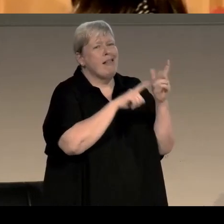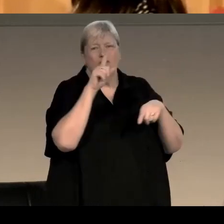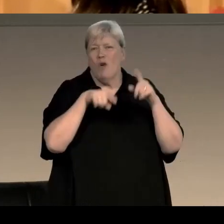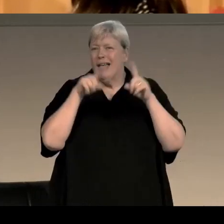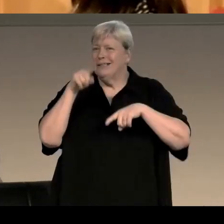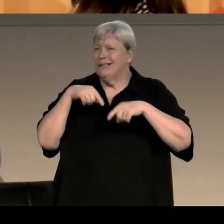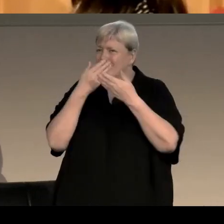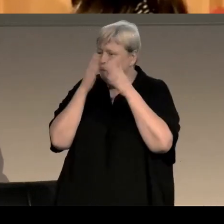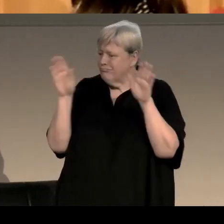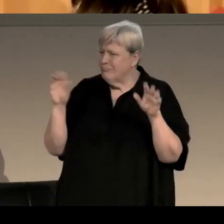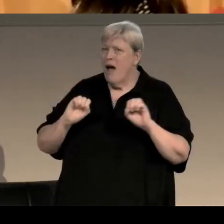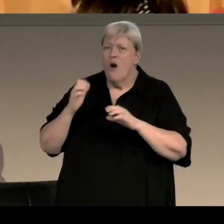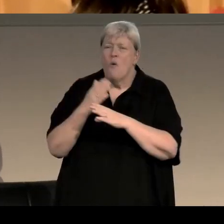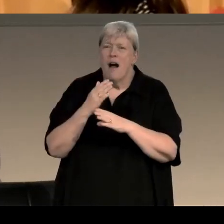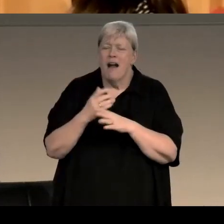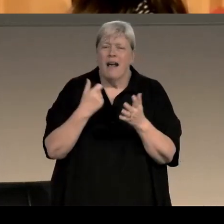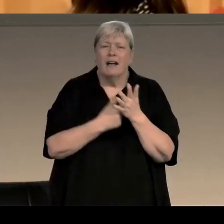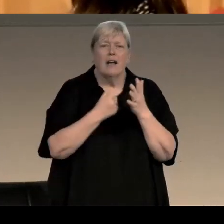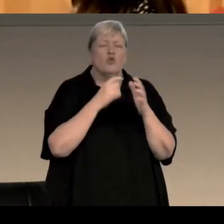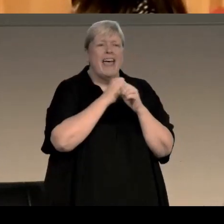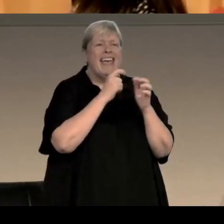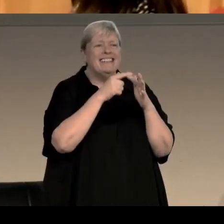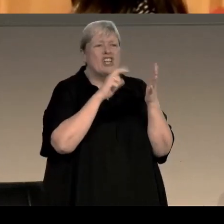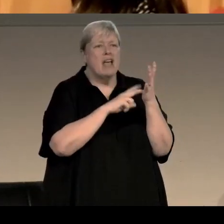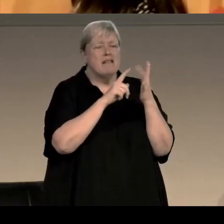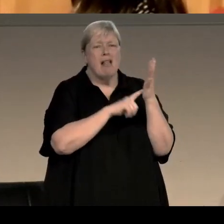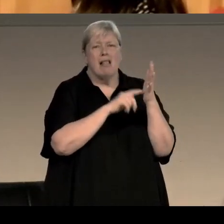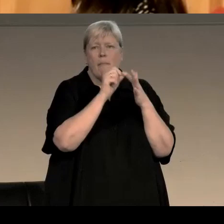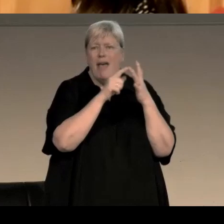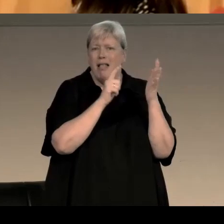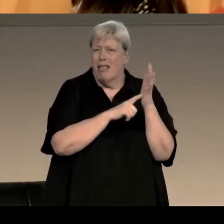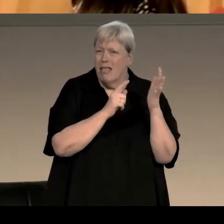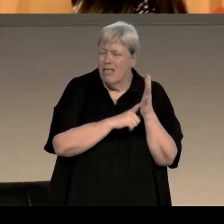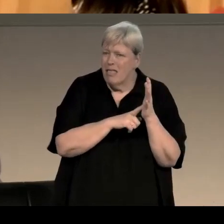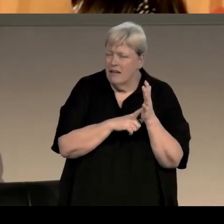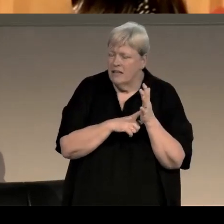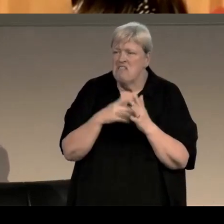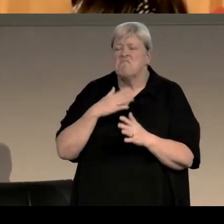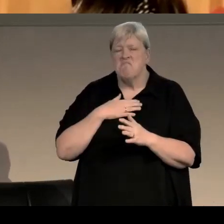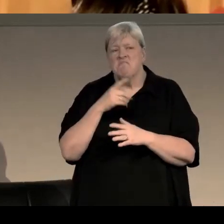And Reginald Hill is another favorite of mine, I love the Dalziel and Pascoe novels.